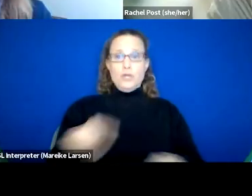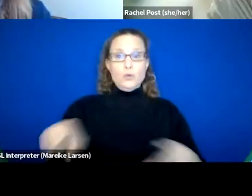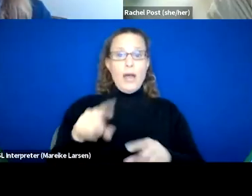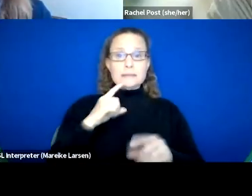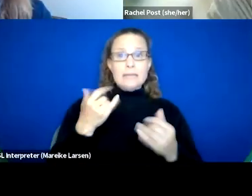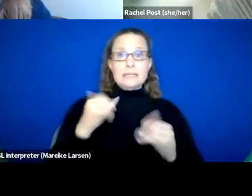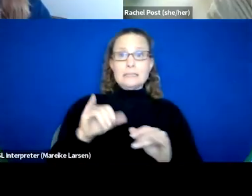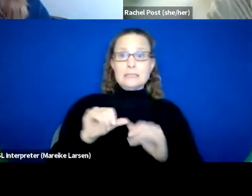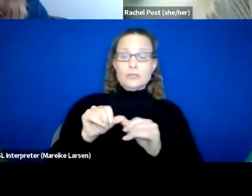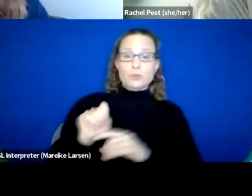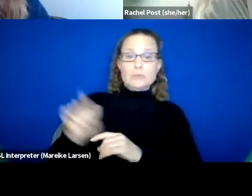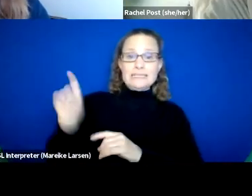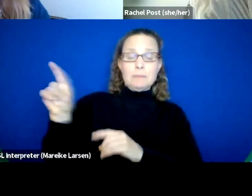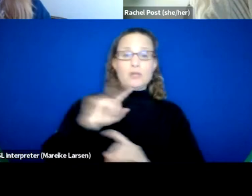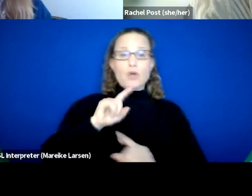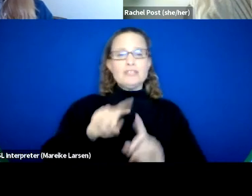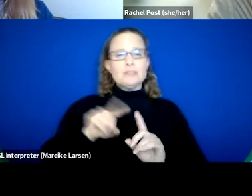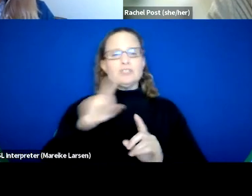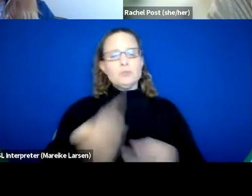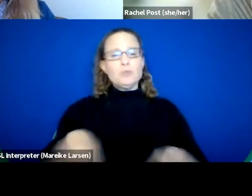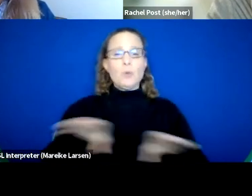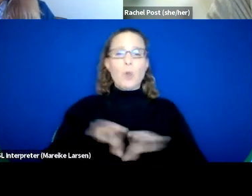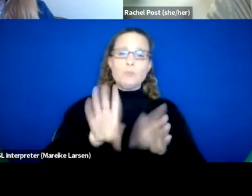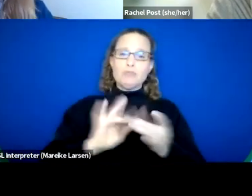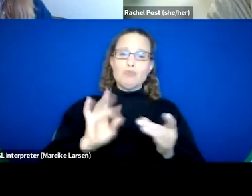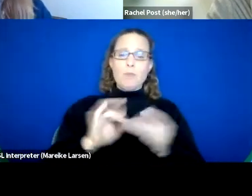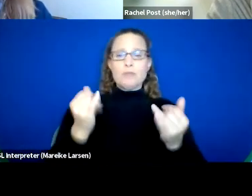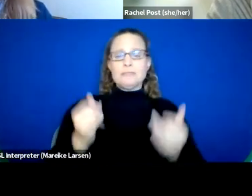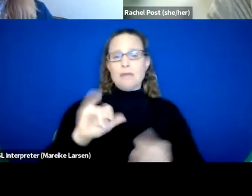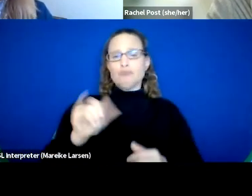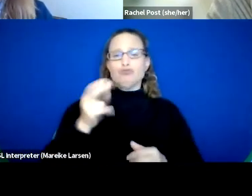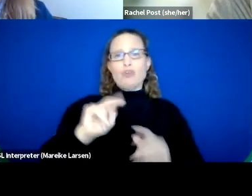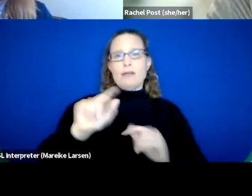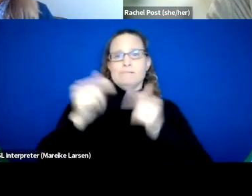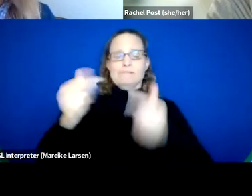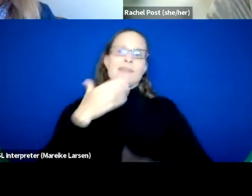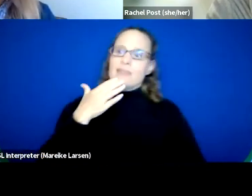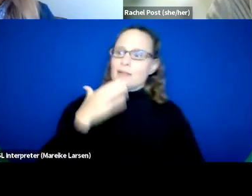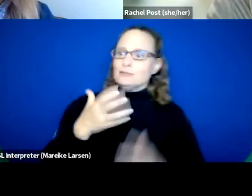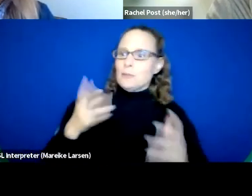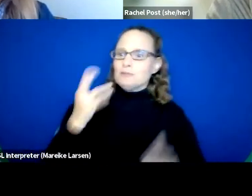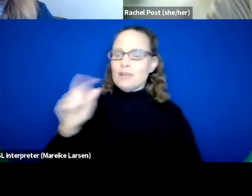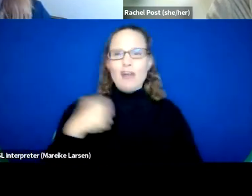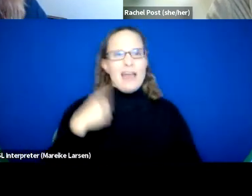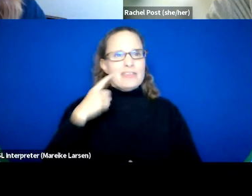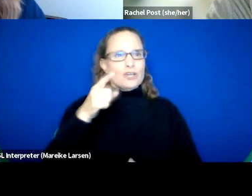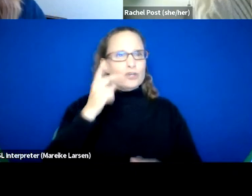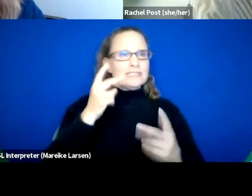but she'll probably do kind of our closing remarks. Great, thanks so much, Rachel. And I think you are seeing these all pop up on the screen.